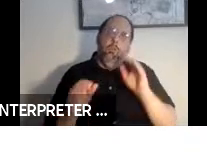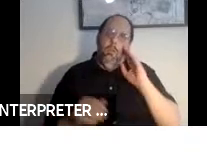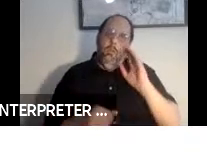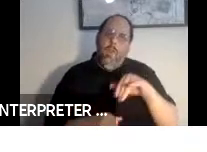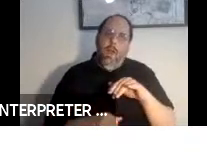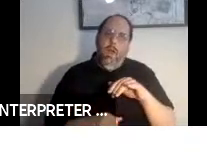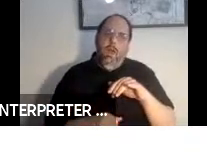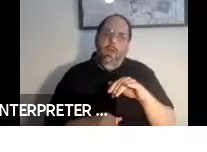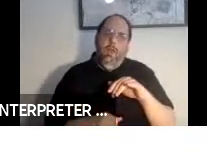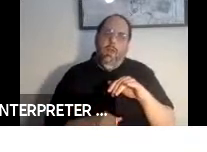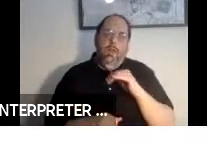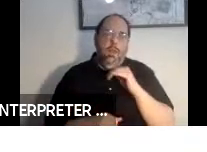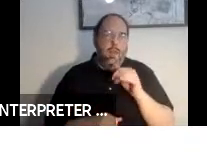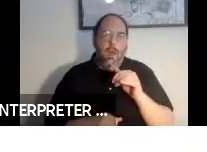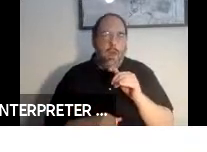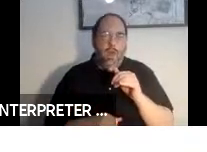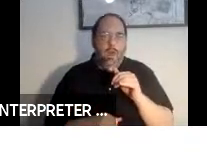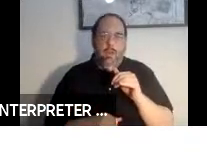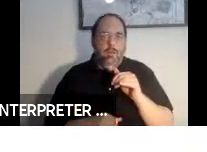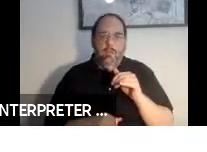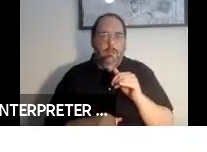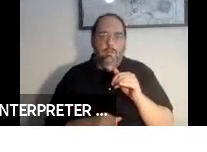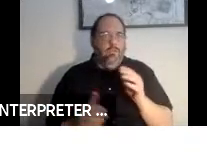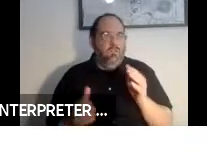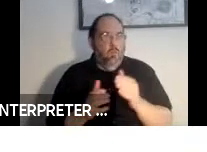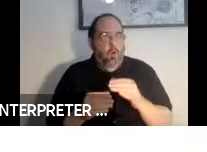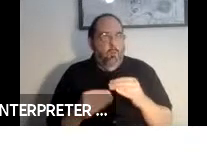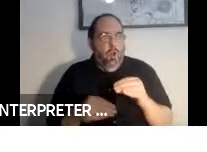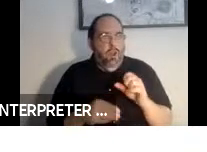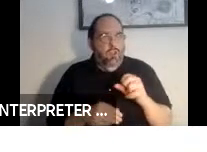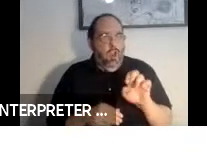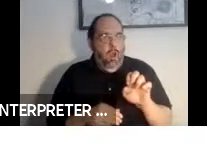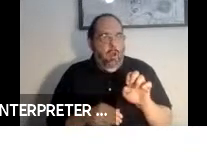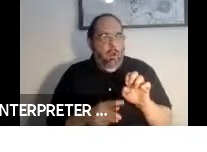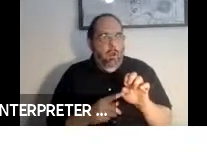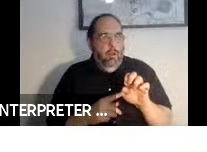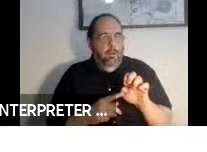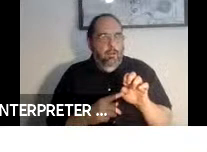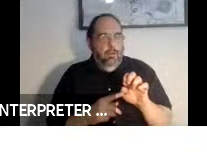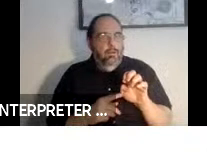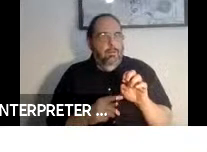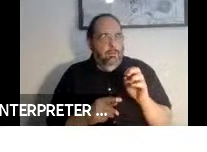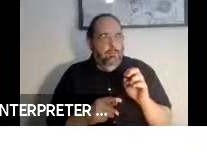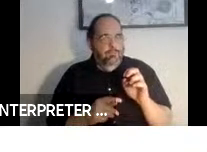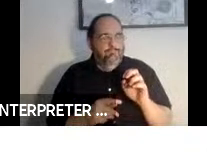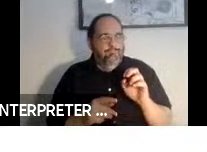this is not a negligible market share. You're not, it should be, we should take it into consideration